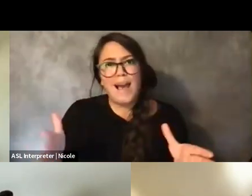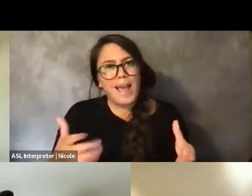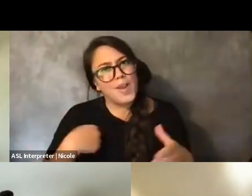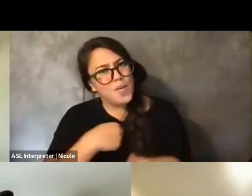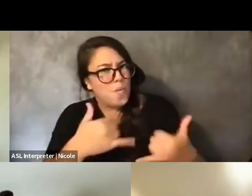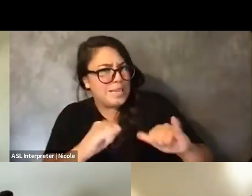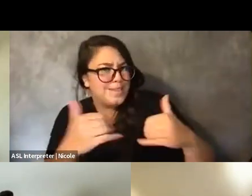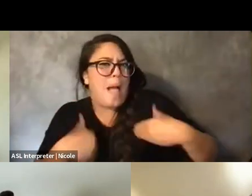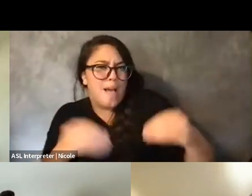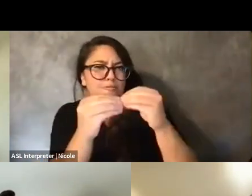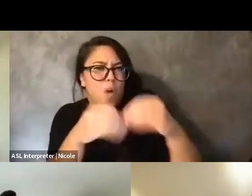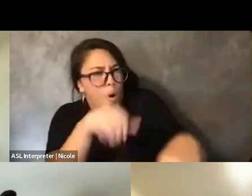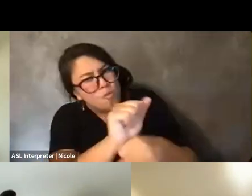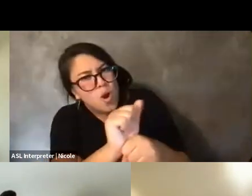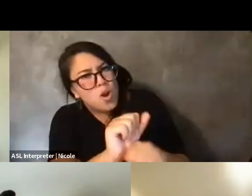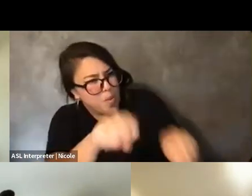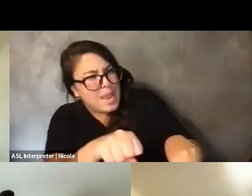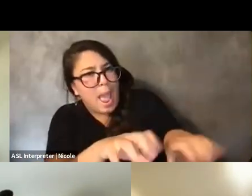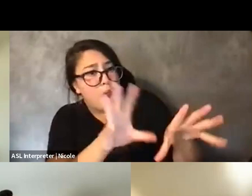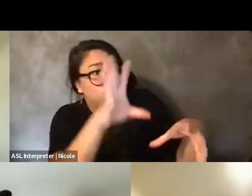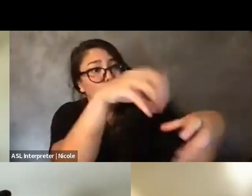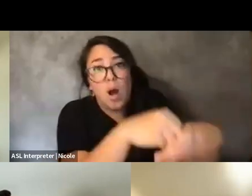that we can do differently that might be coming from the same route.